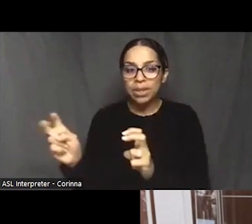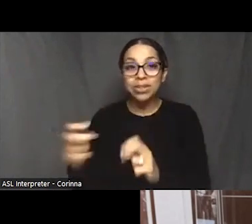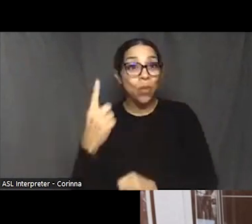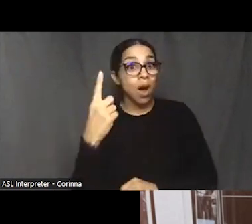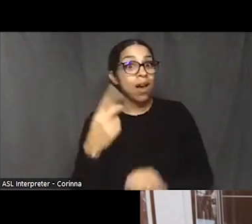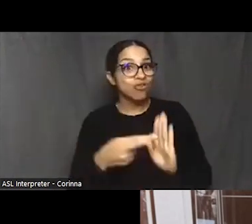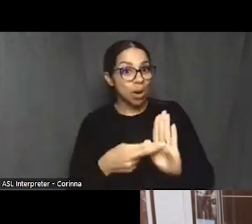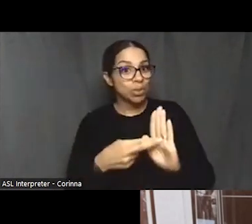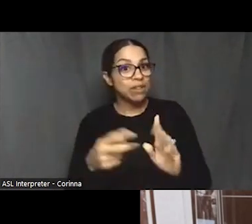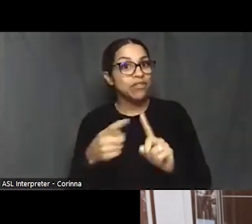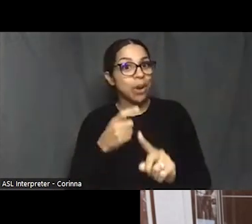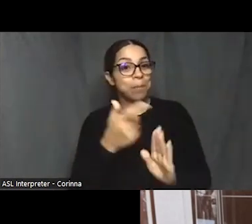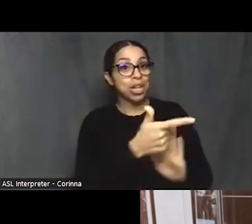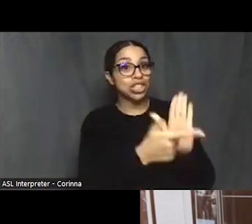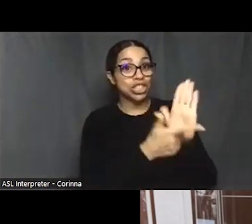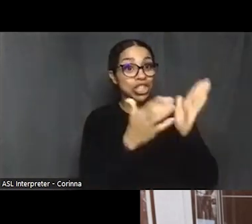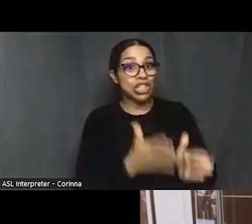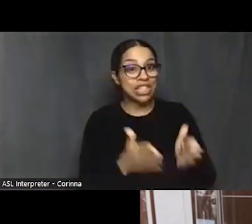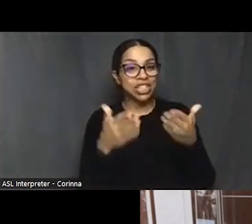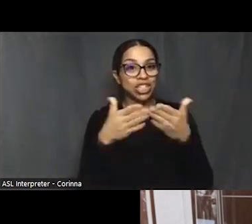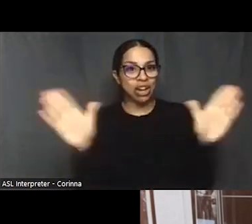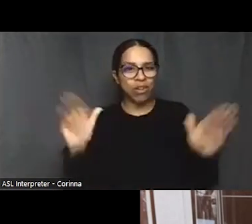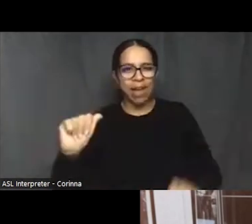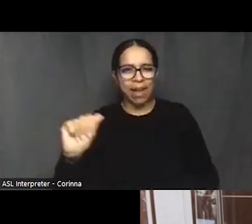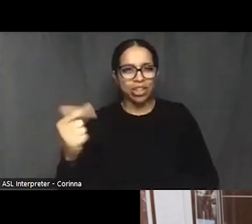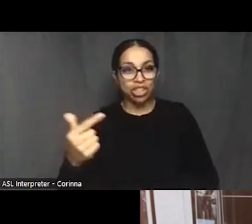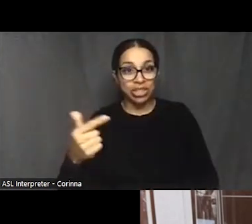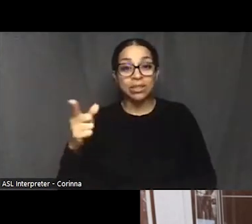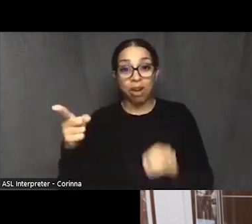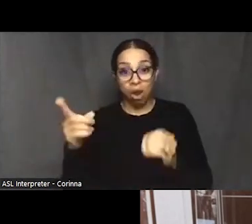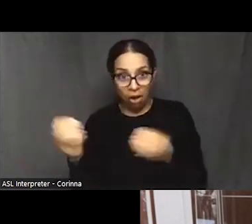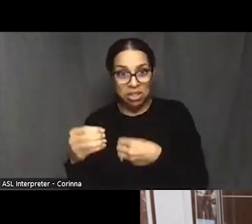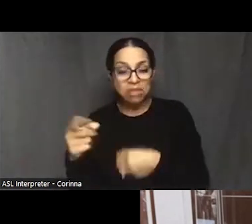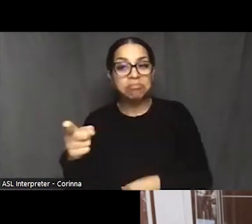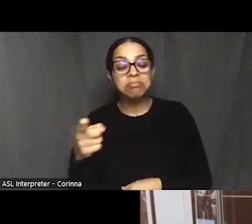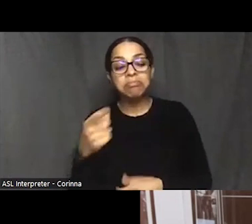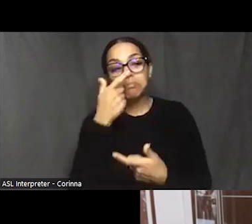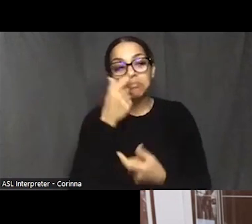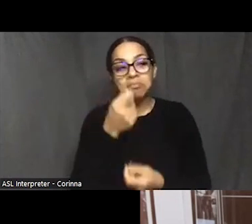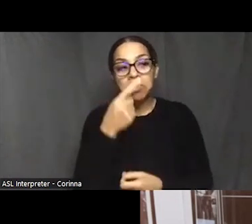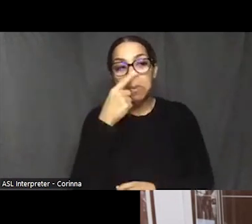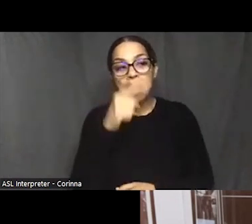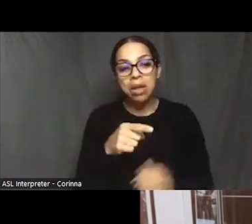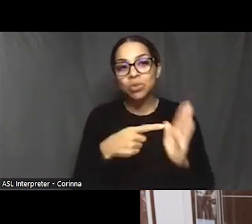who came there, and now she's showing some interest to try to get it in front of the attorney general.